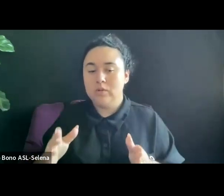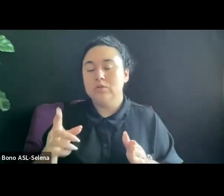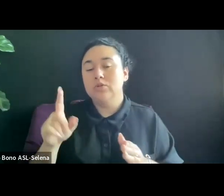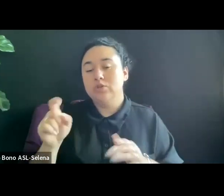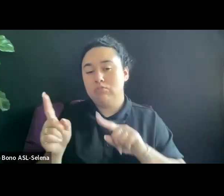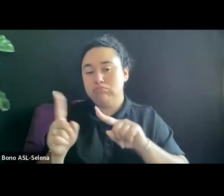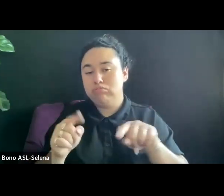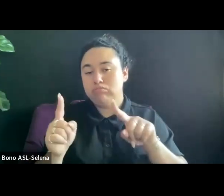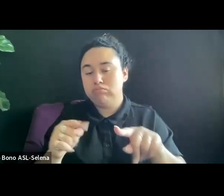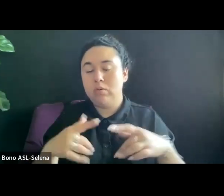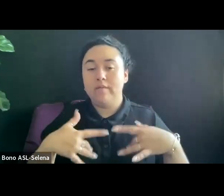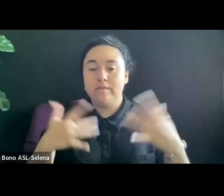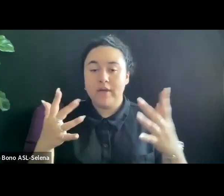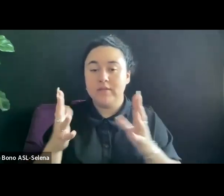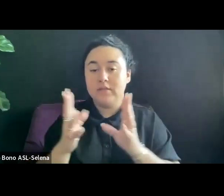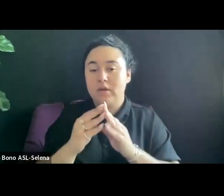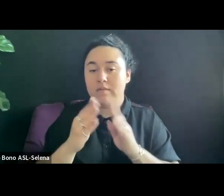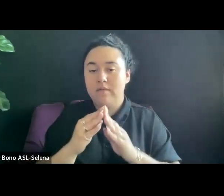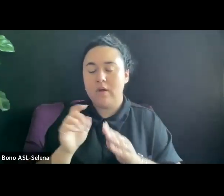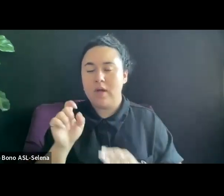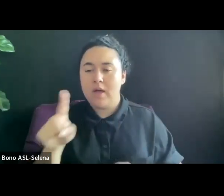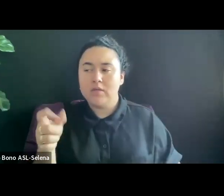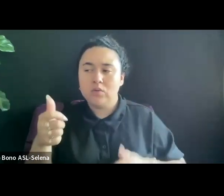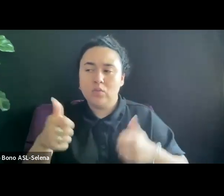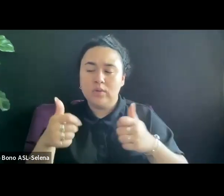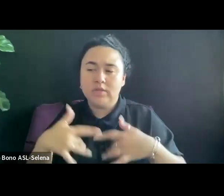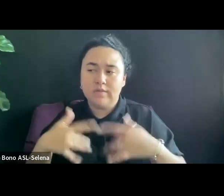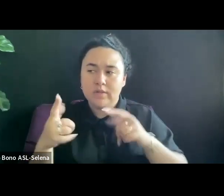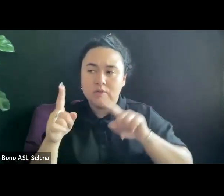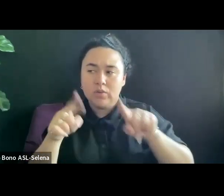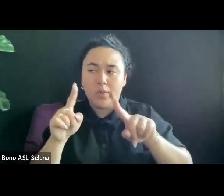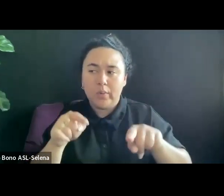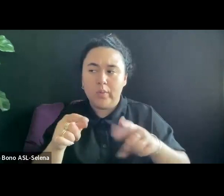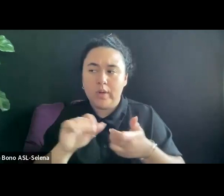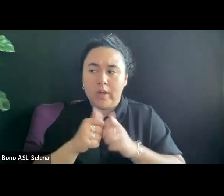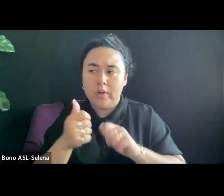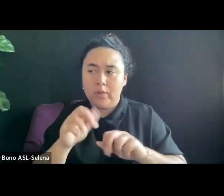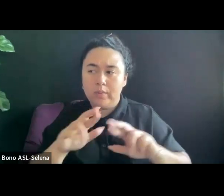ASK WHEN EVENTS THEY GO TO, HOW THEY PREPARE AND WHAT TO EXPECT.